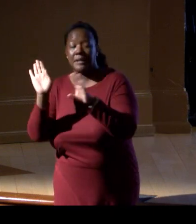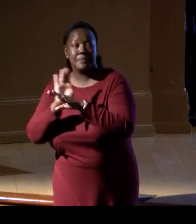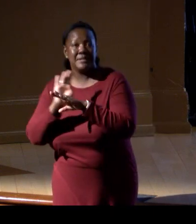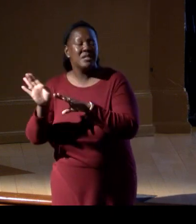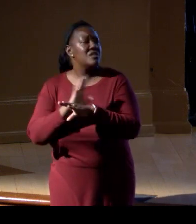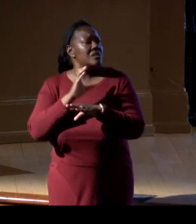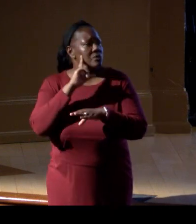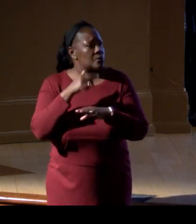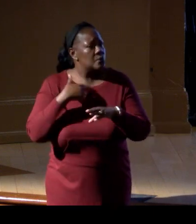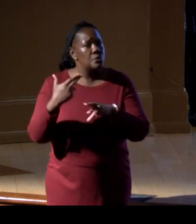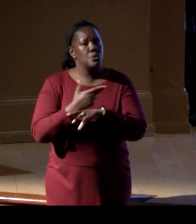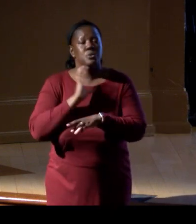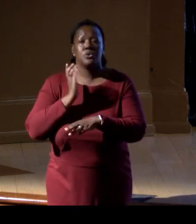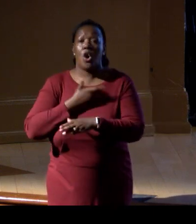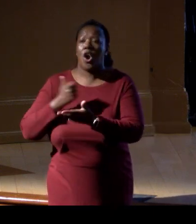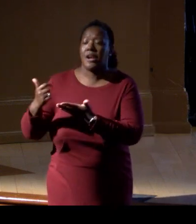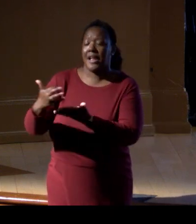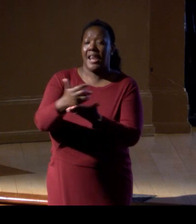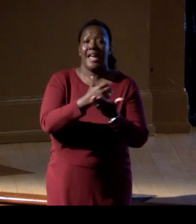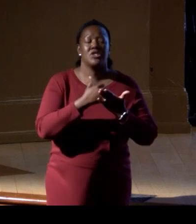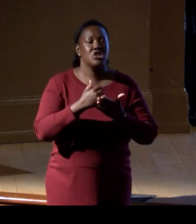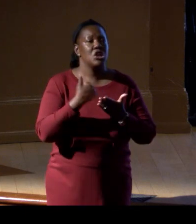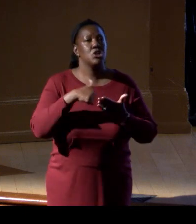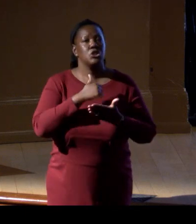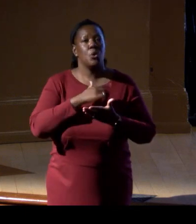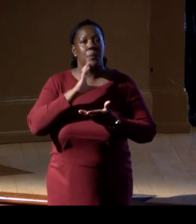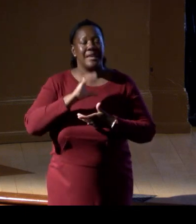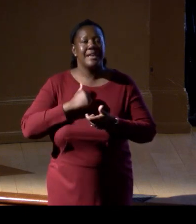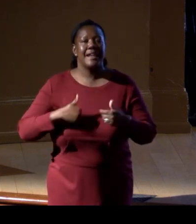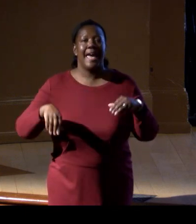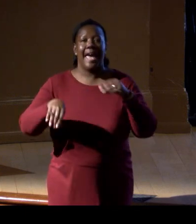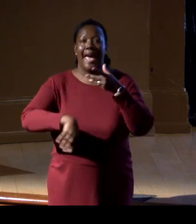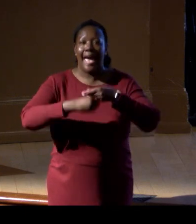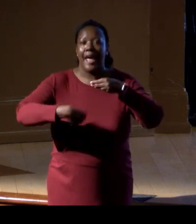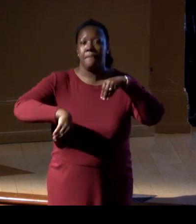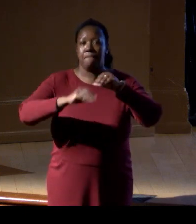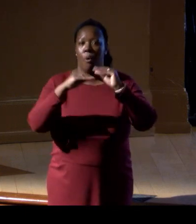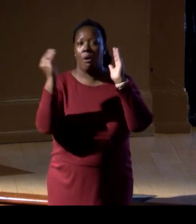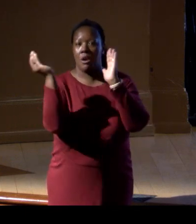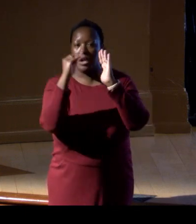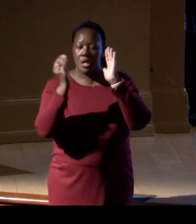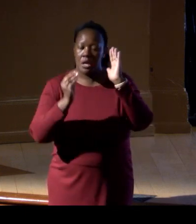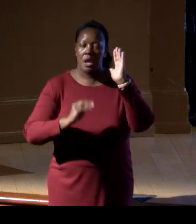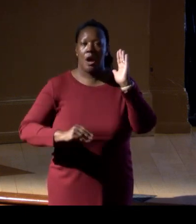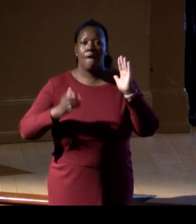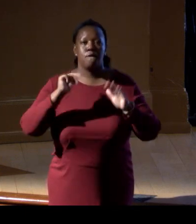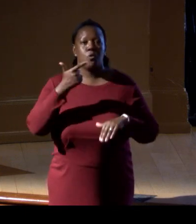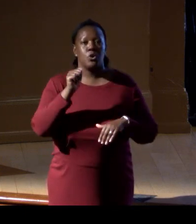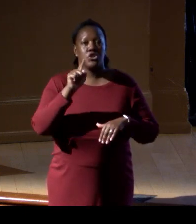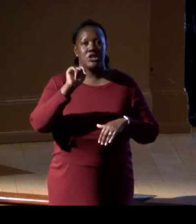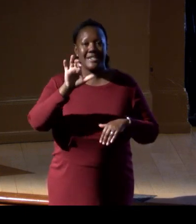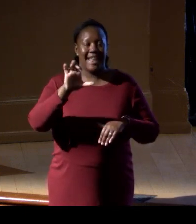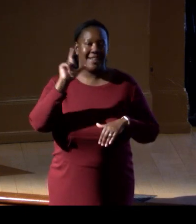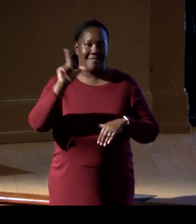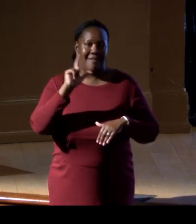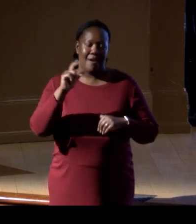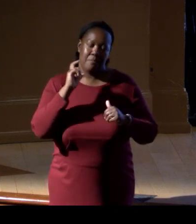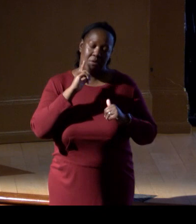and improve voucher-based genetic reference libraries. In this capacity, natural history museums function